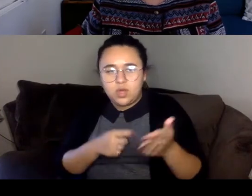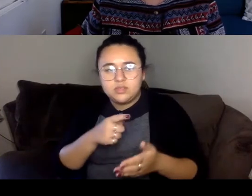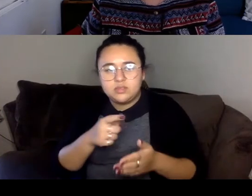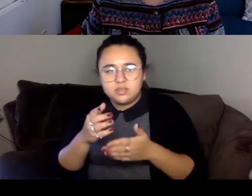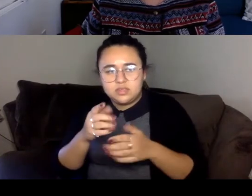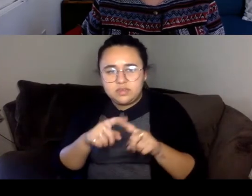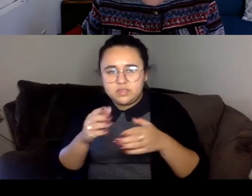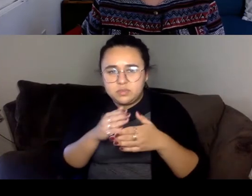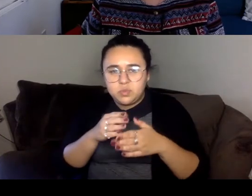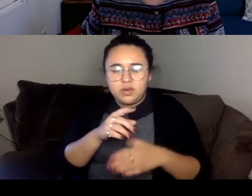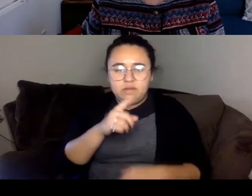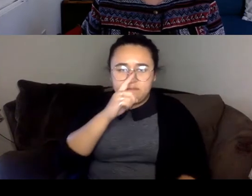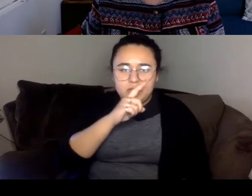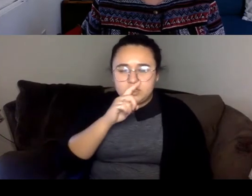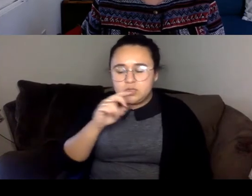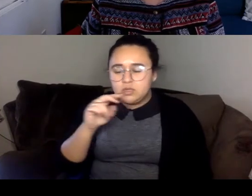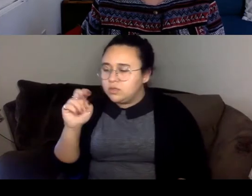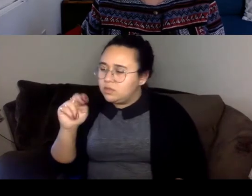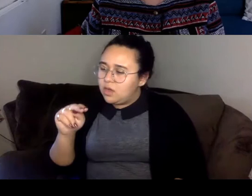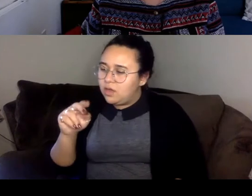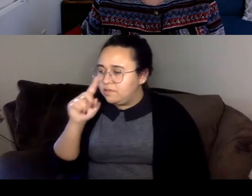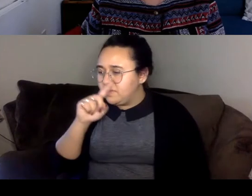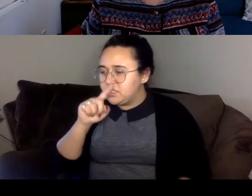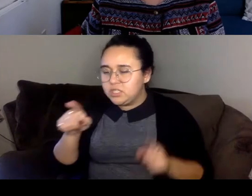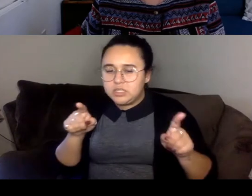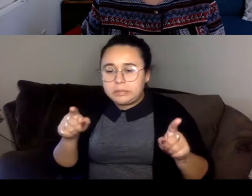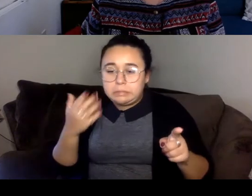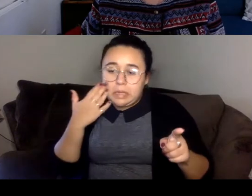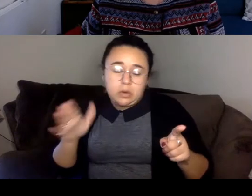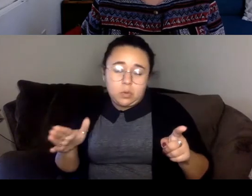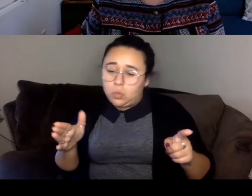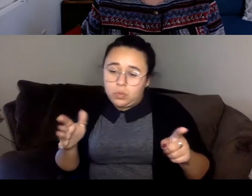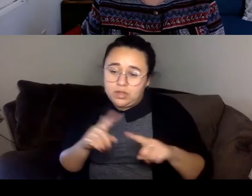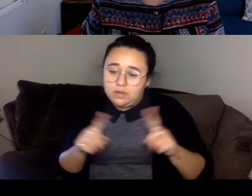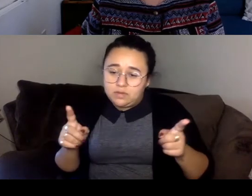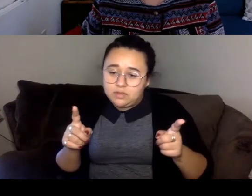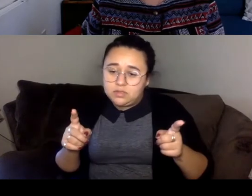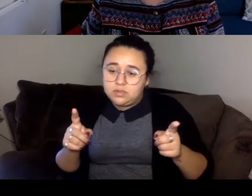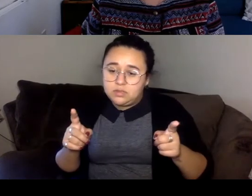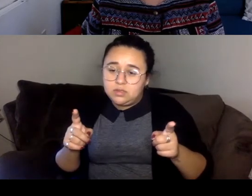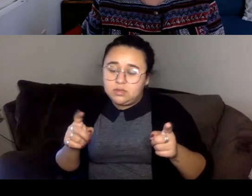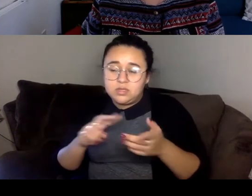I've always said like, I don't really know what the difference is, and it's definitely cost me like jobs.